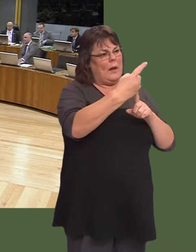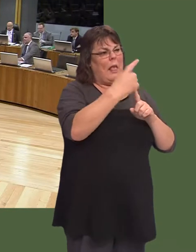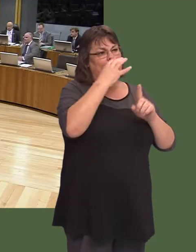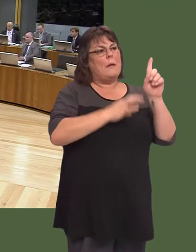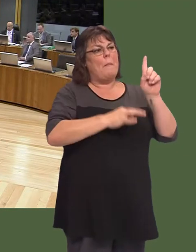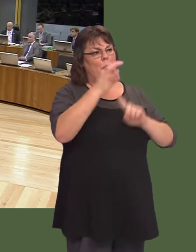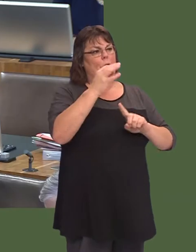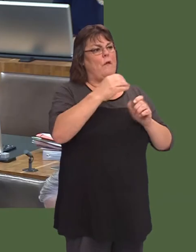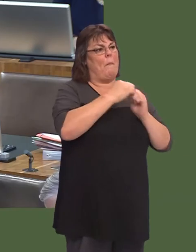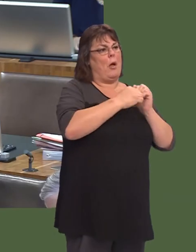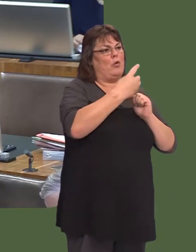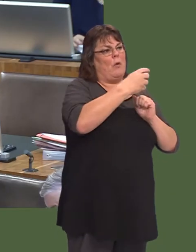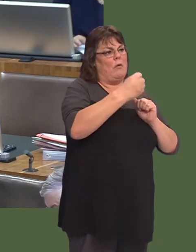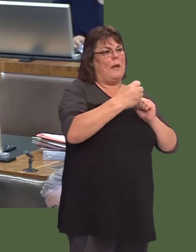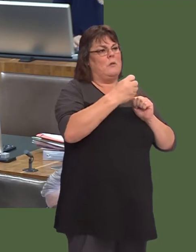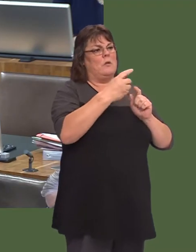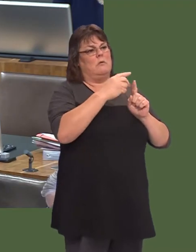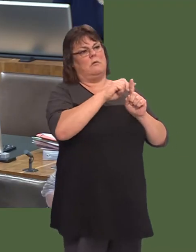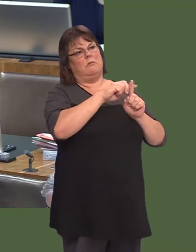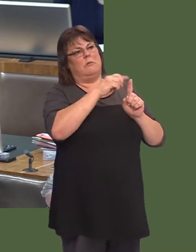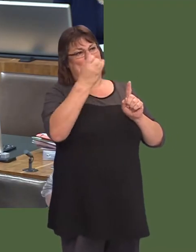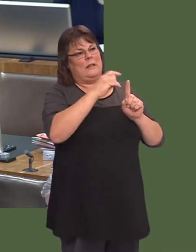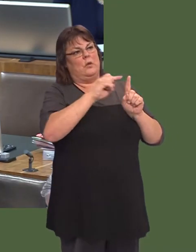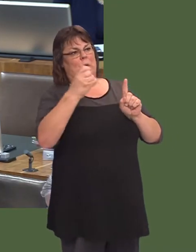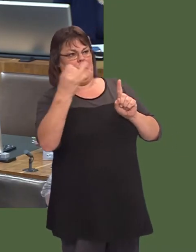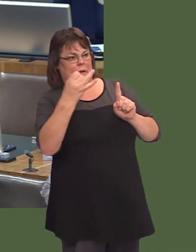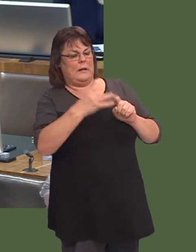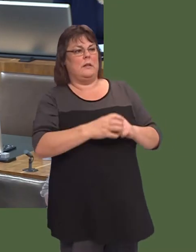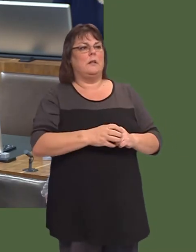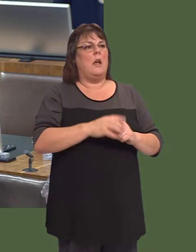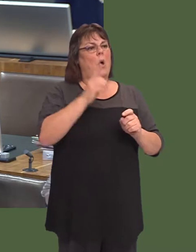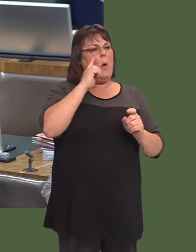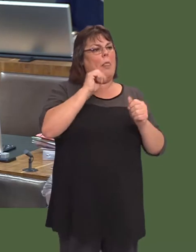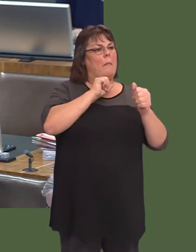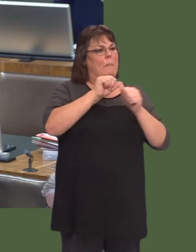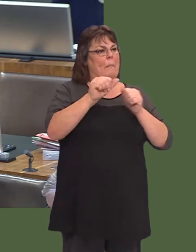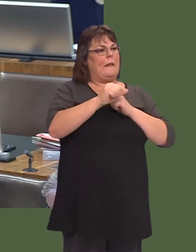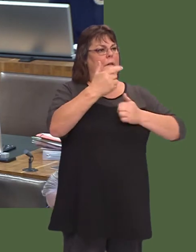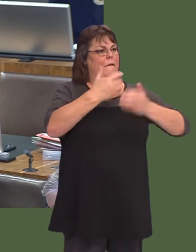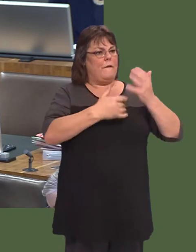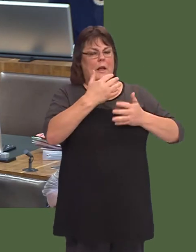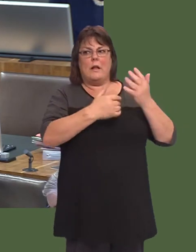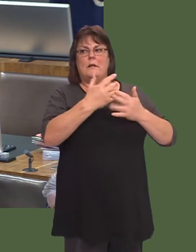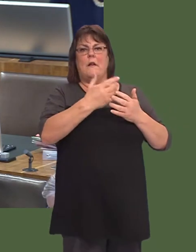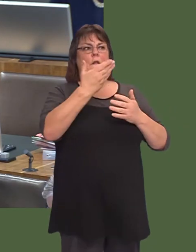per cent between March 2015 and March 2017. March 2017 was also the highest performance on the percentage of patients waiting over